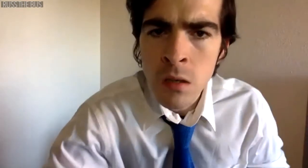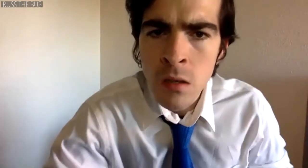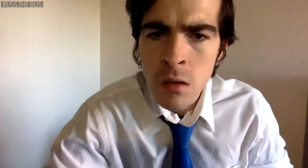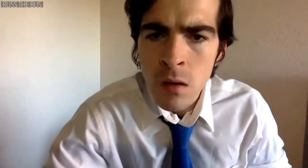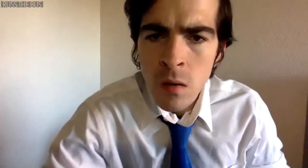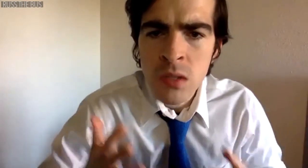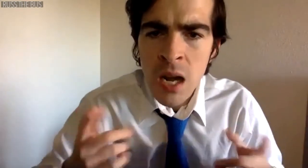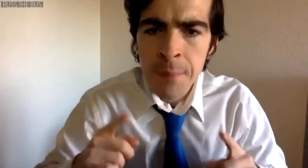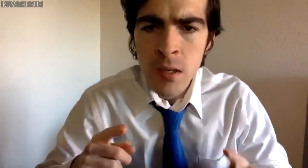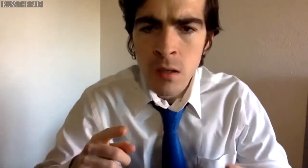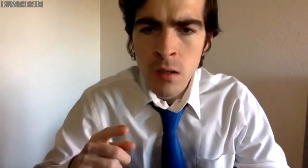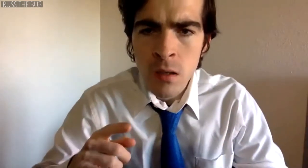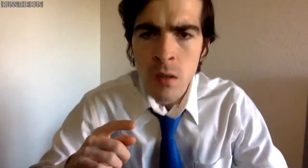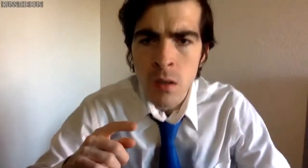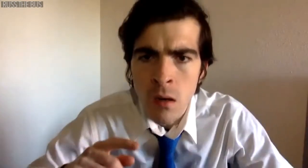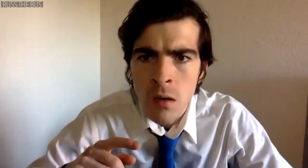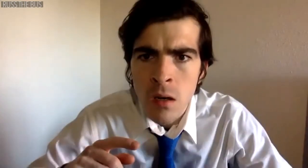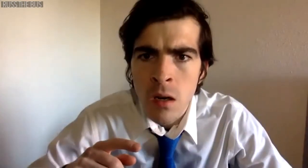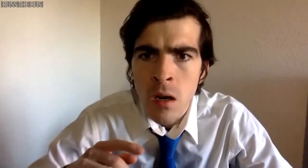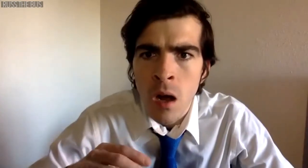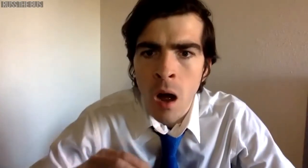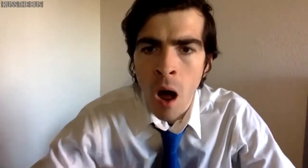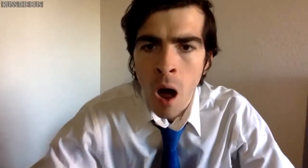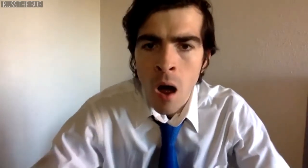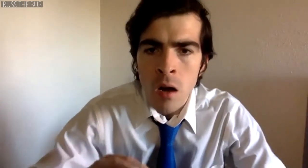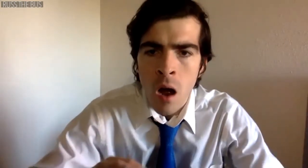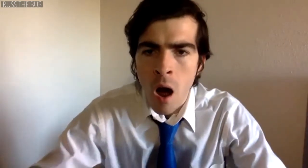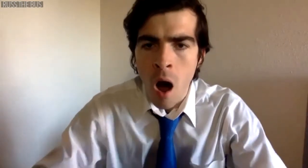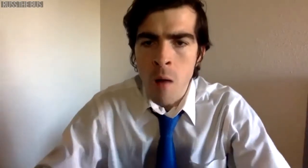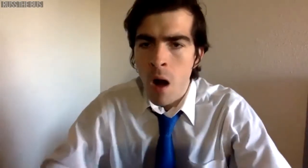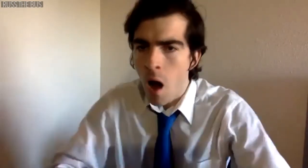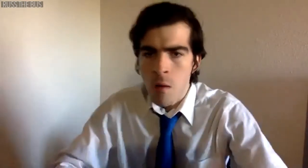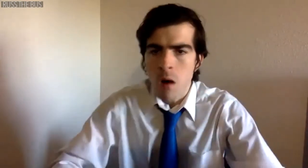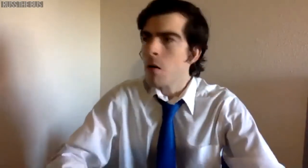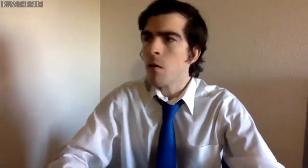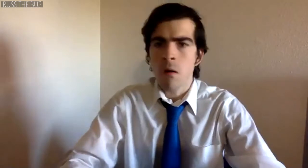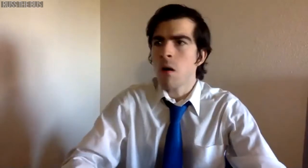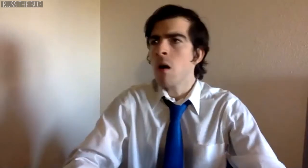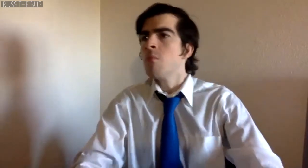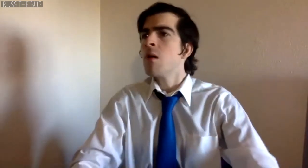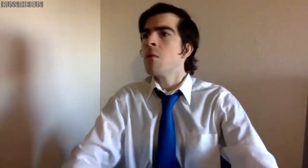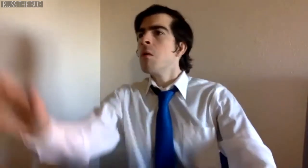Oh, my God. What is happening? Oh, my God.